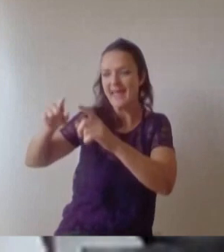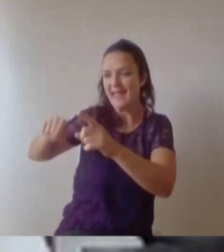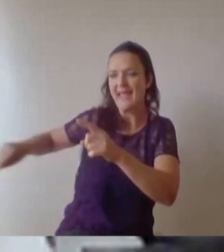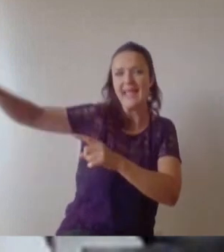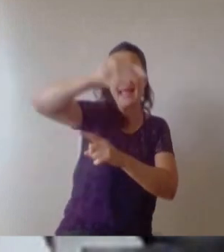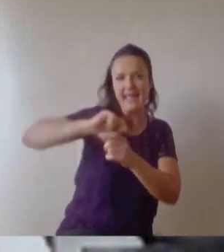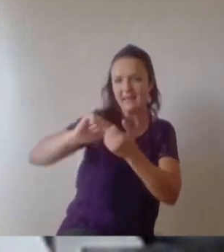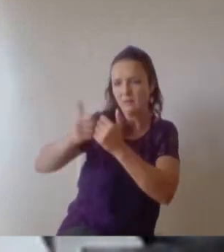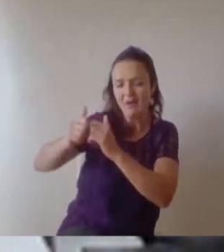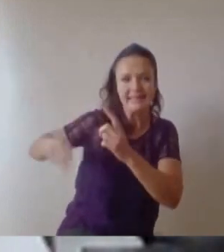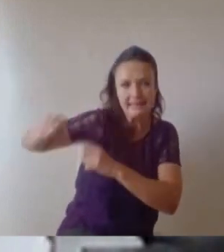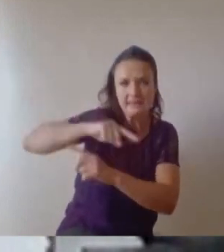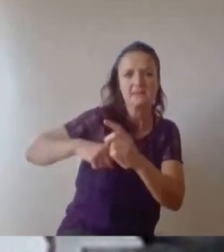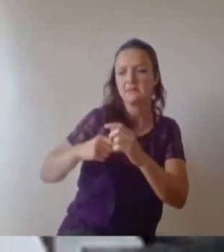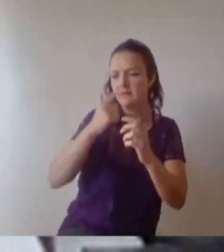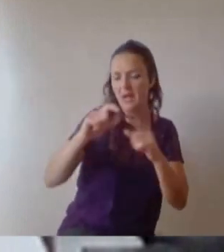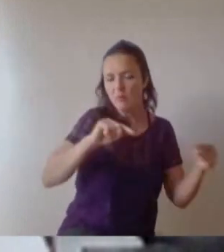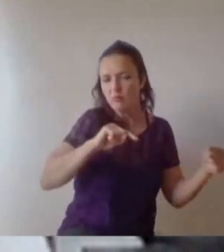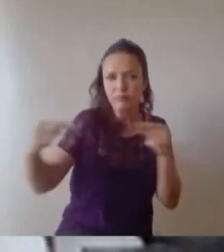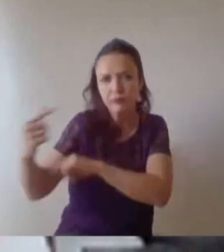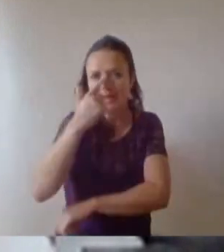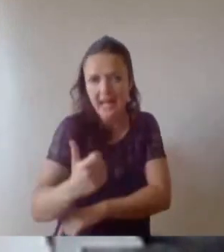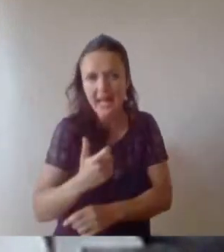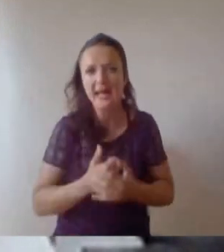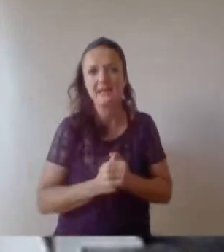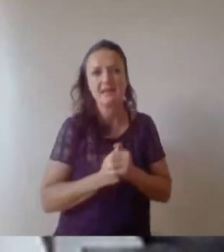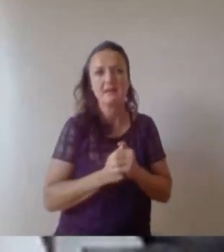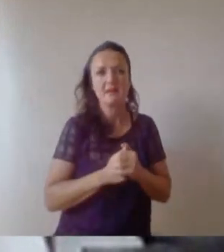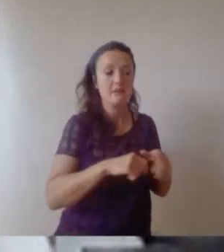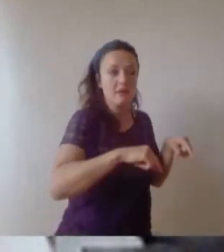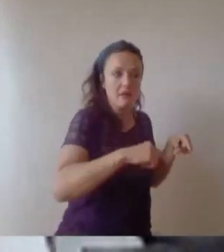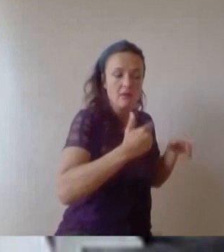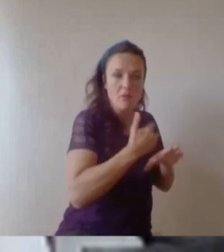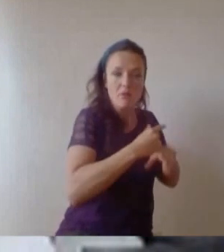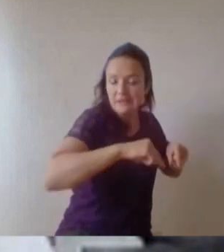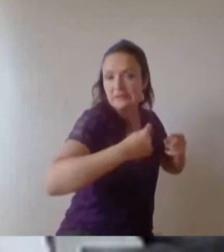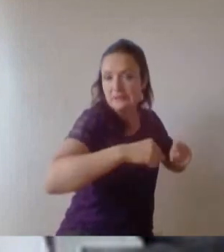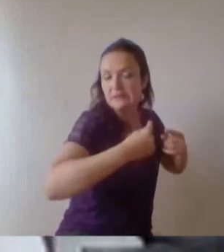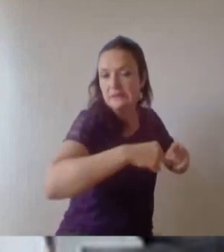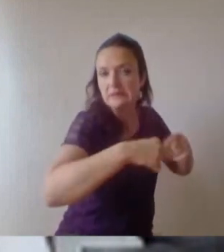such challenging work on a regular basis that you may actually seek it out like I did during evening and weekends or at least